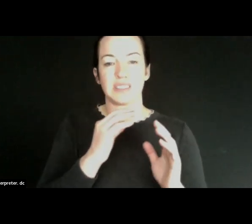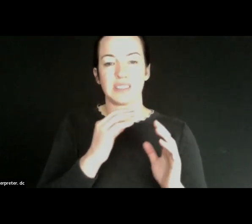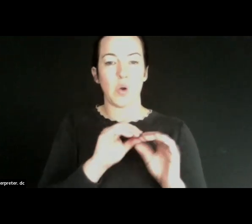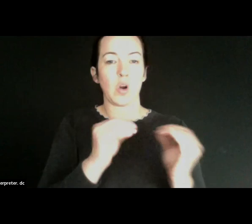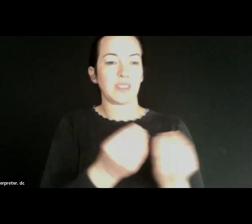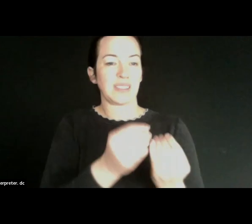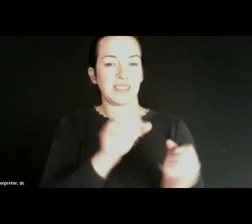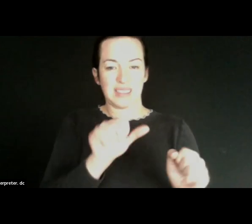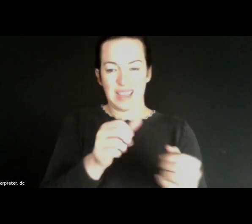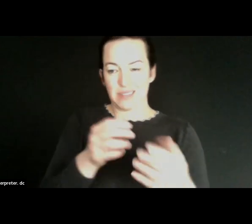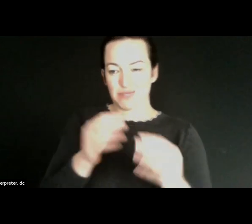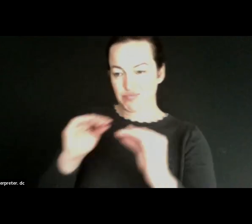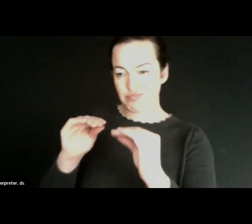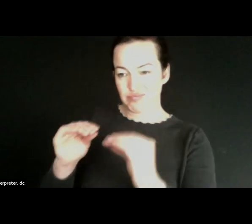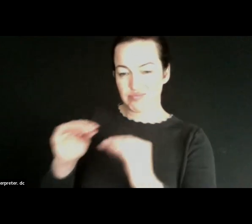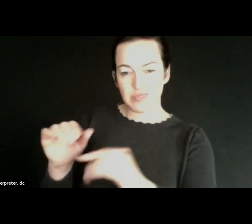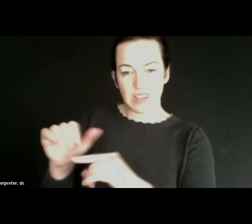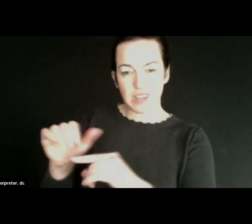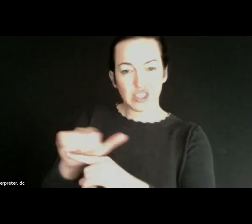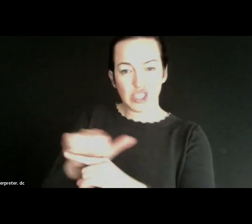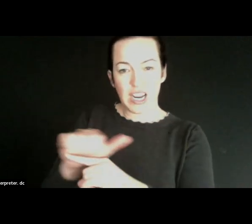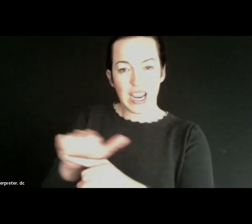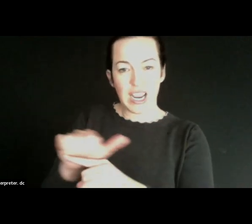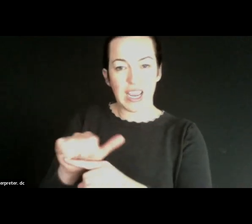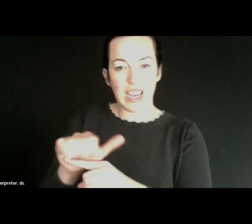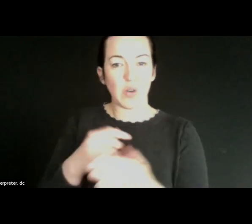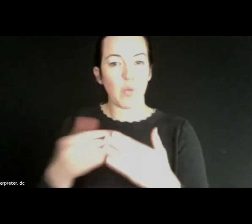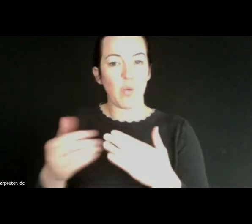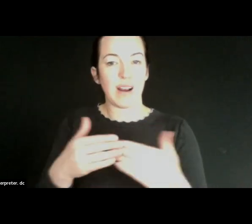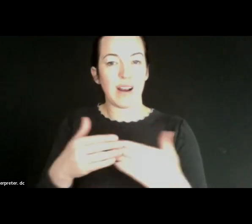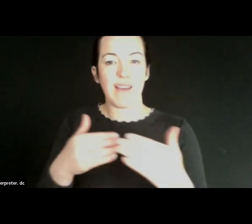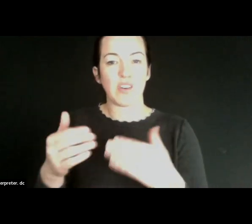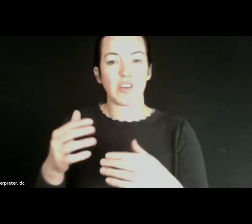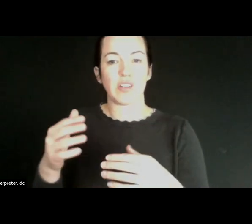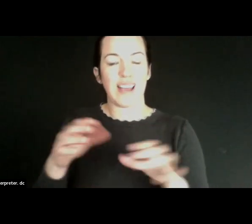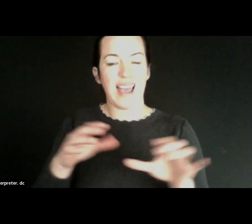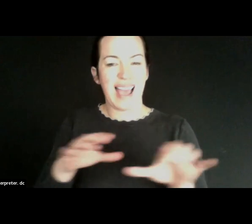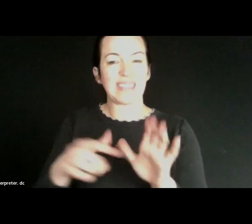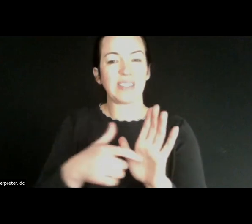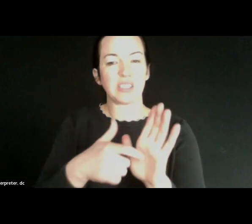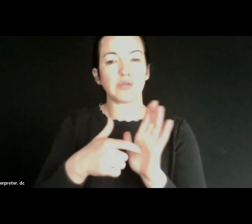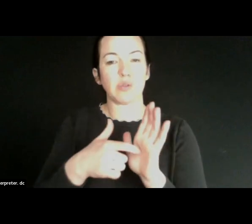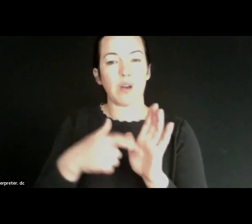training or do whatever kind of digital inclusion kind of activity is required for individuals.